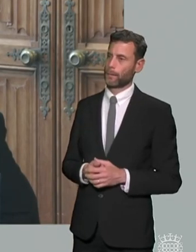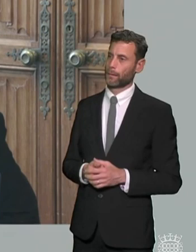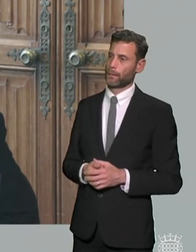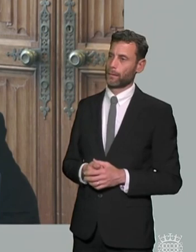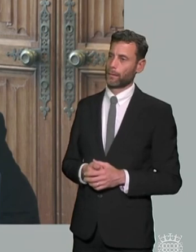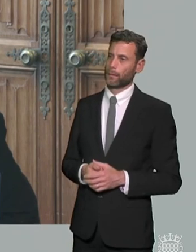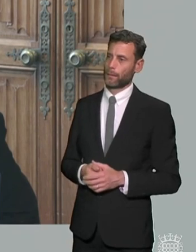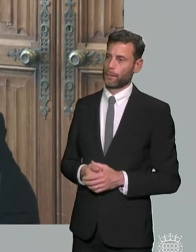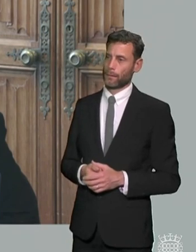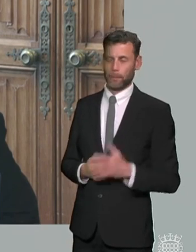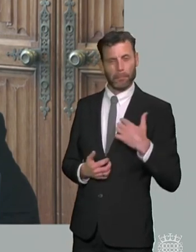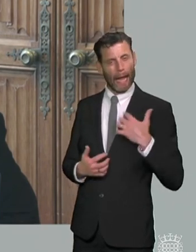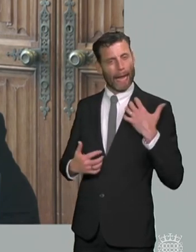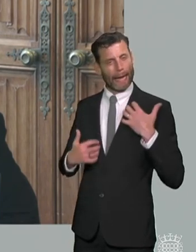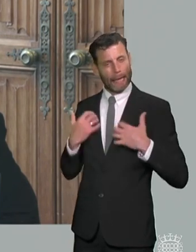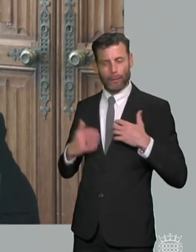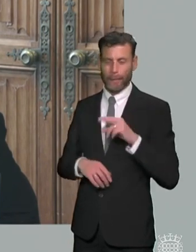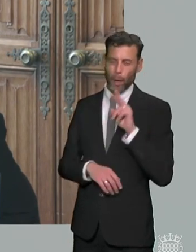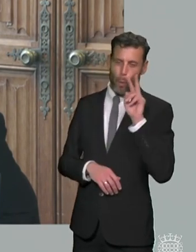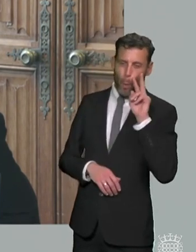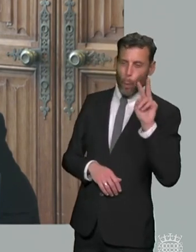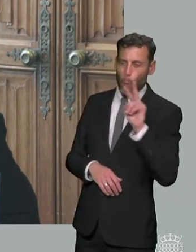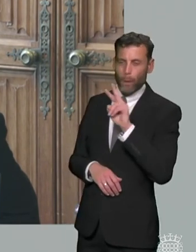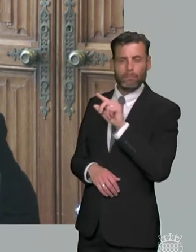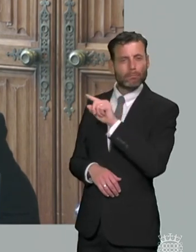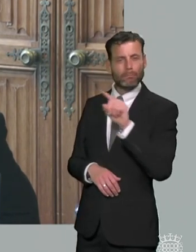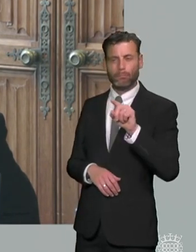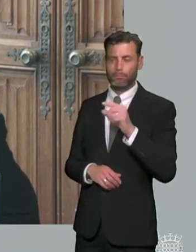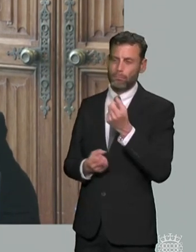answers have been coming this morning but i just can't help thinking that from the answers which